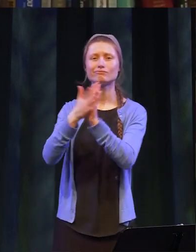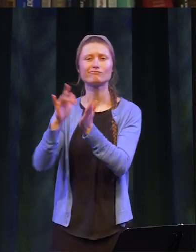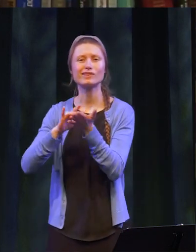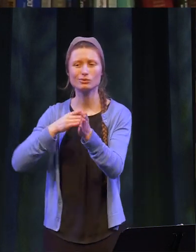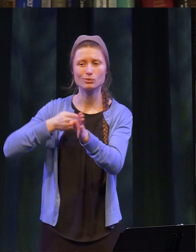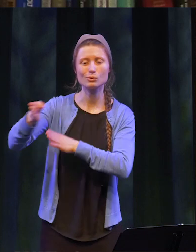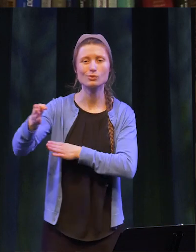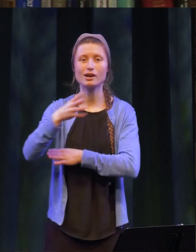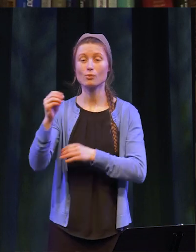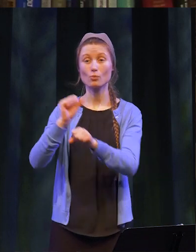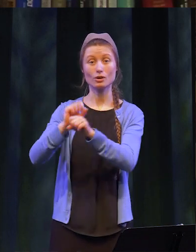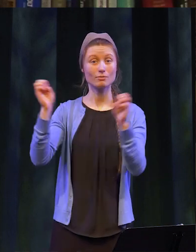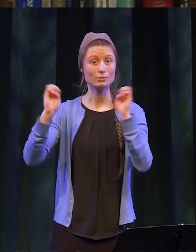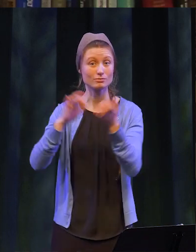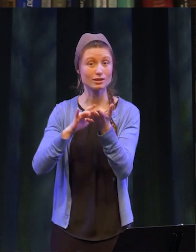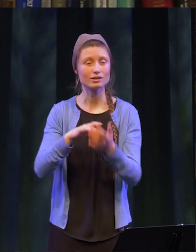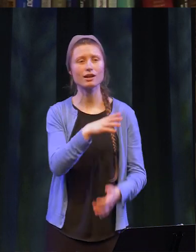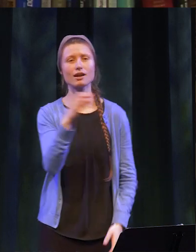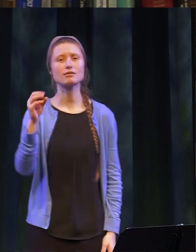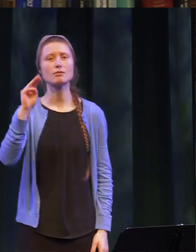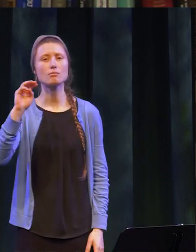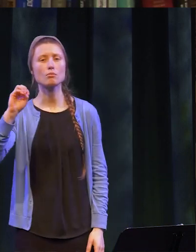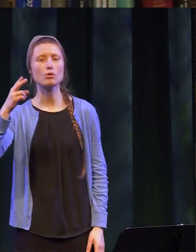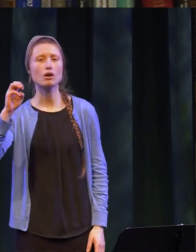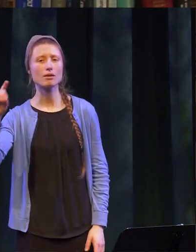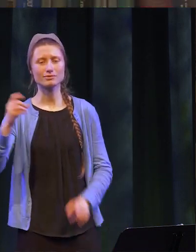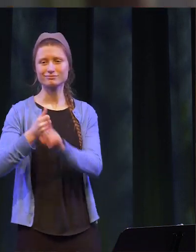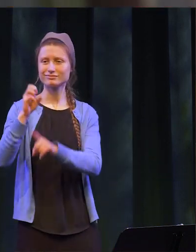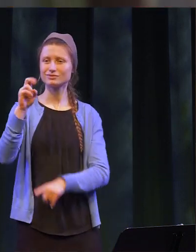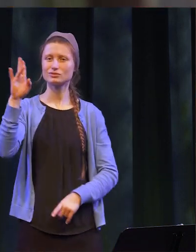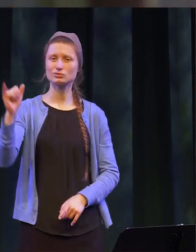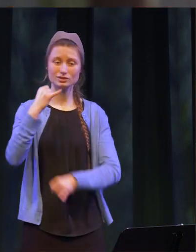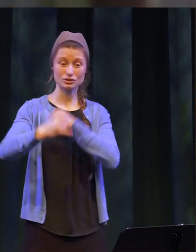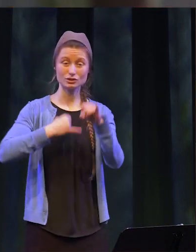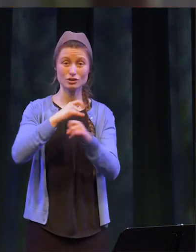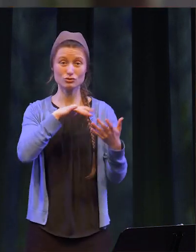and work in emergency medicine. And Ramatu Muhammad at SUNY Potsdam, international studies